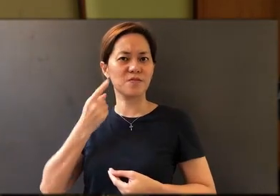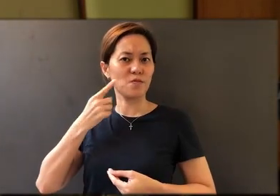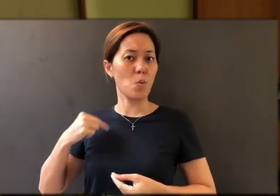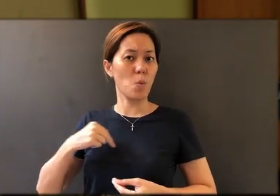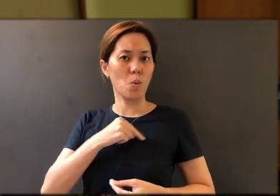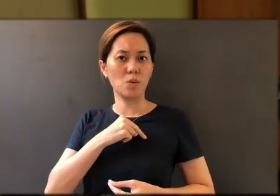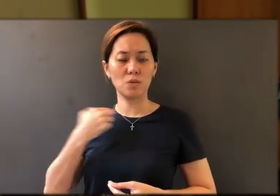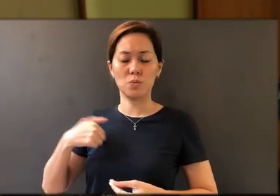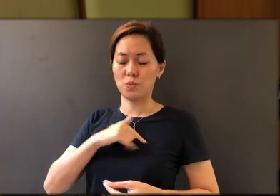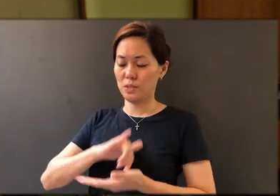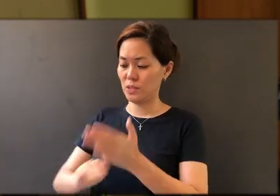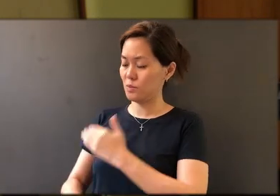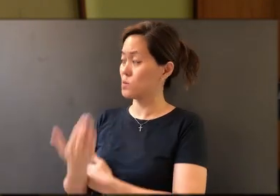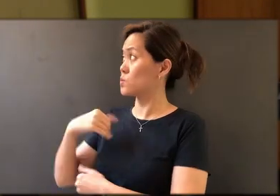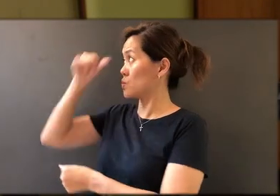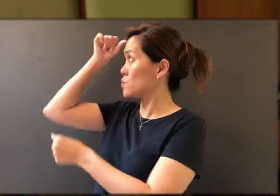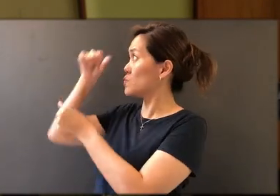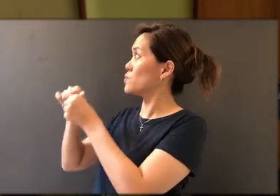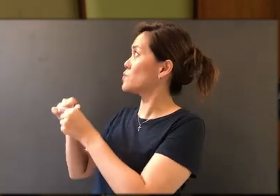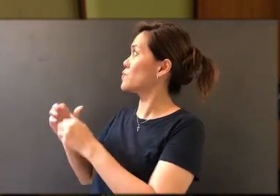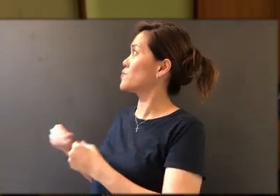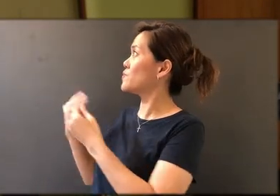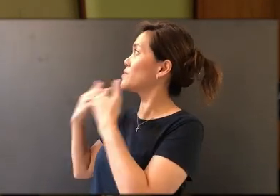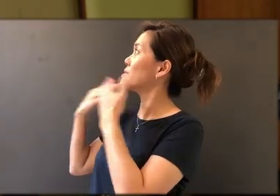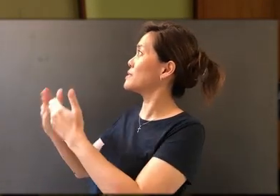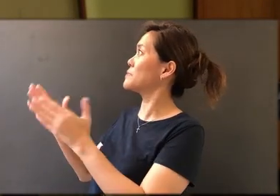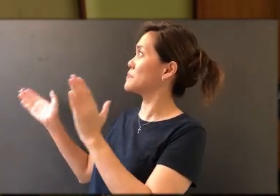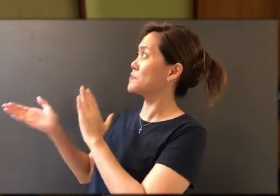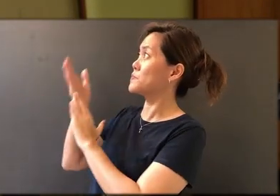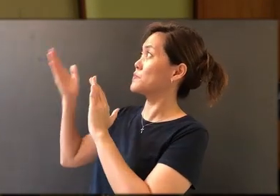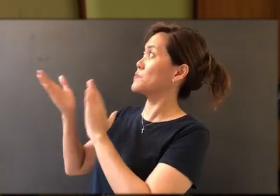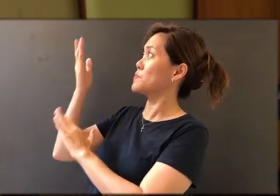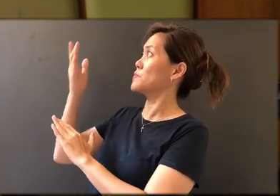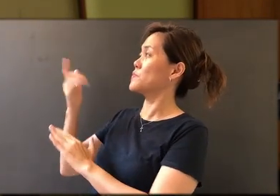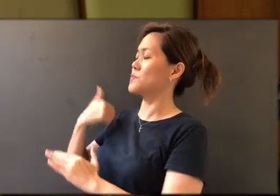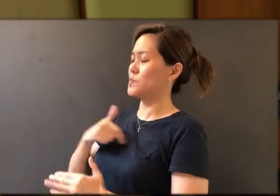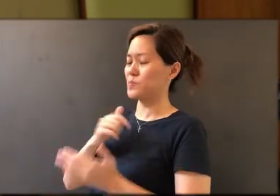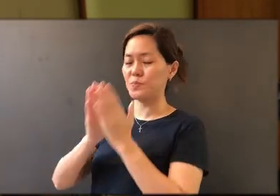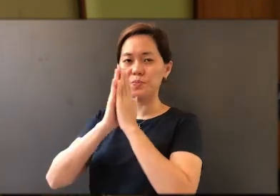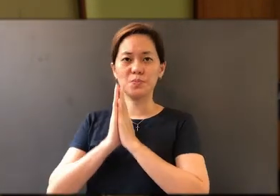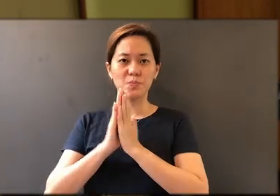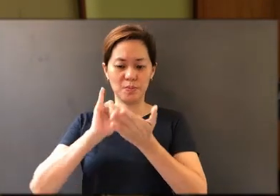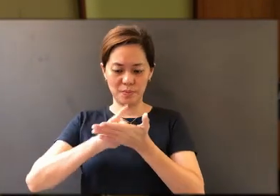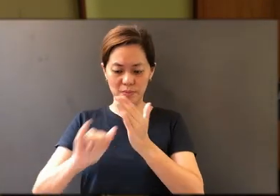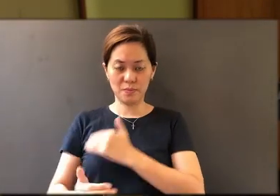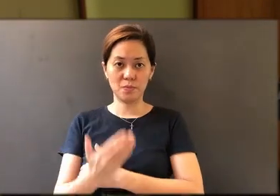remember You this morning and give thanks and praise to You. So Lord, we pray that during this morning,